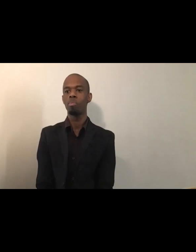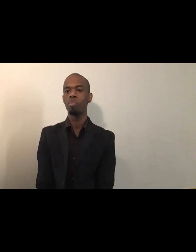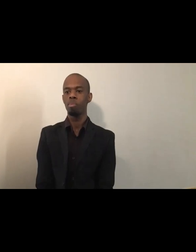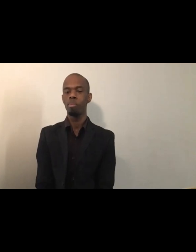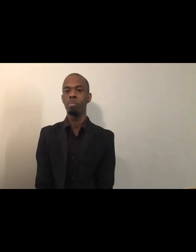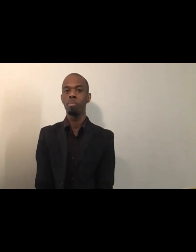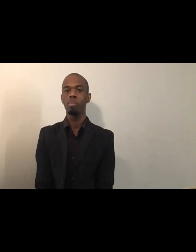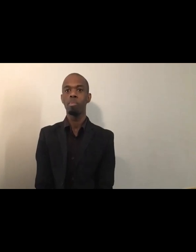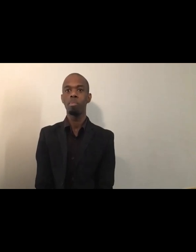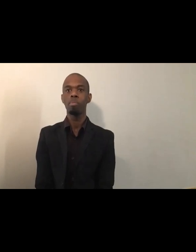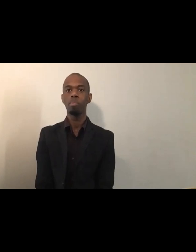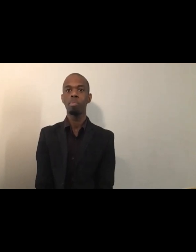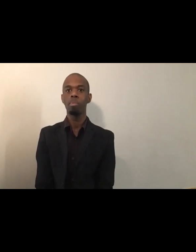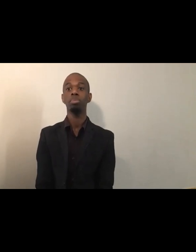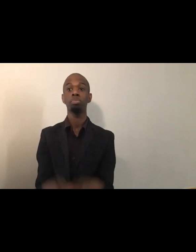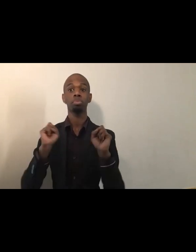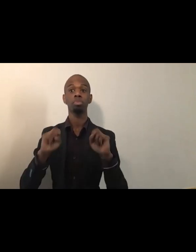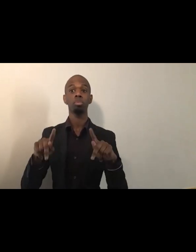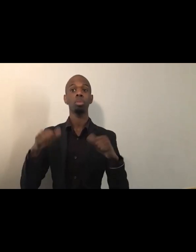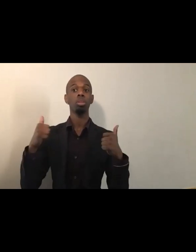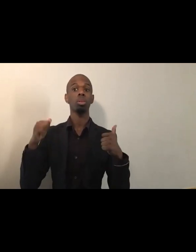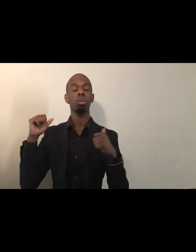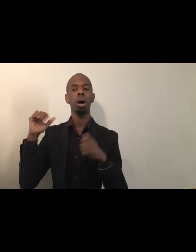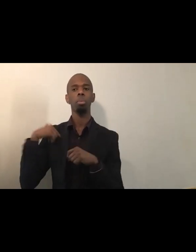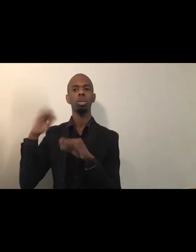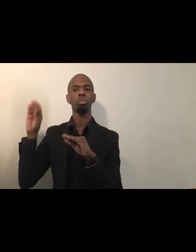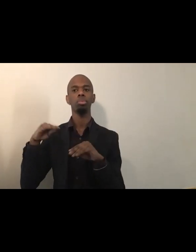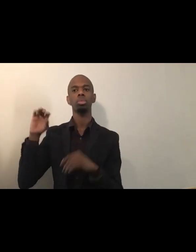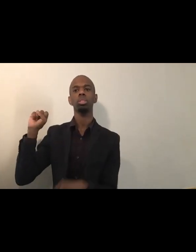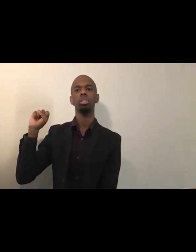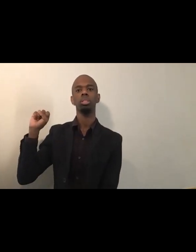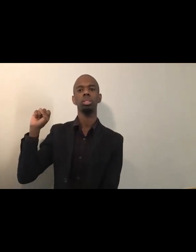[Yolanda] Right, I'm gonna move over, Celia. Apologies if I'm saying that incorrectly.